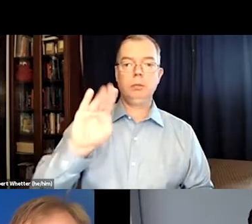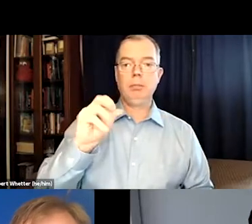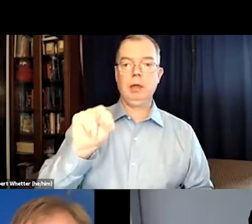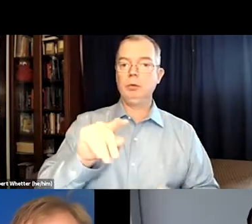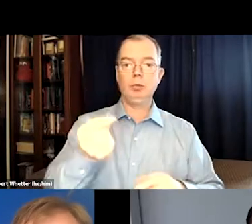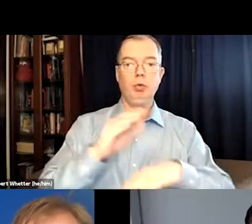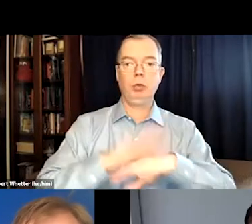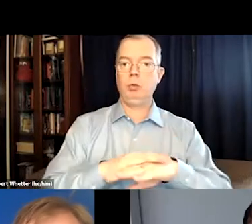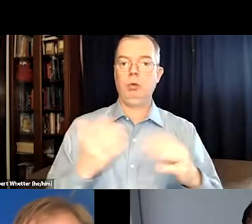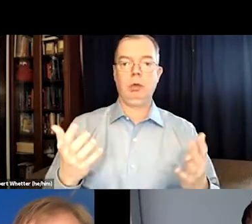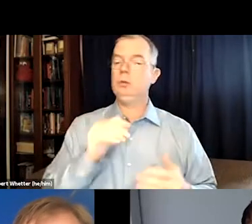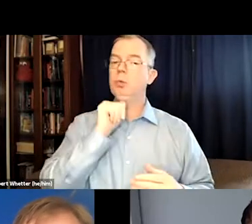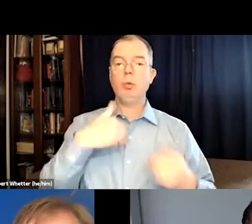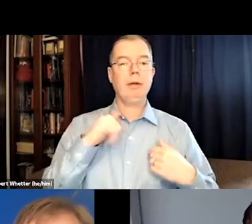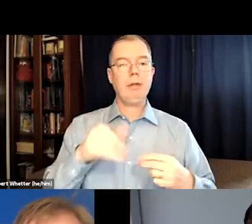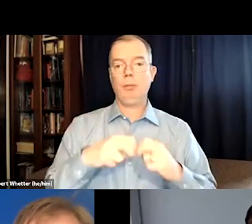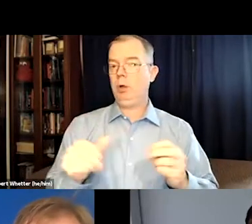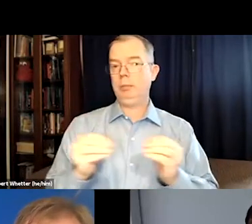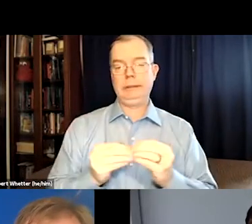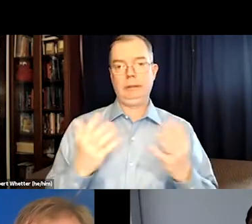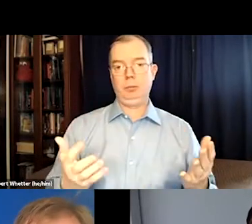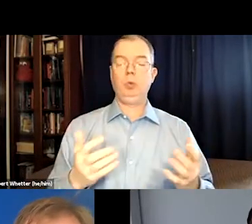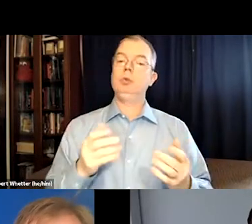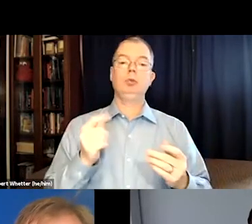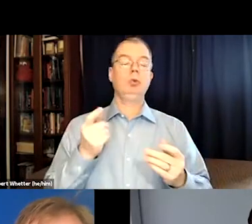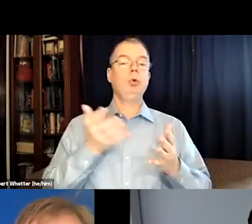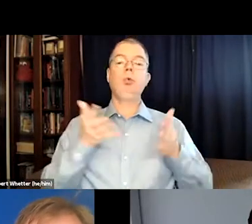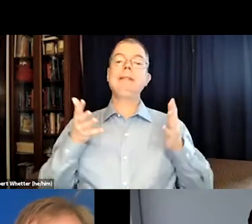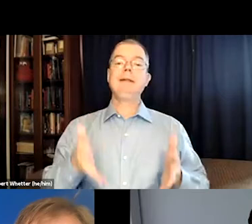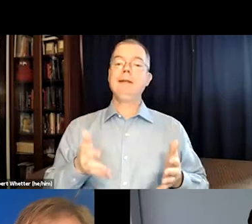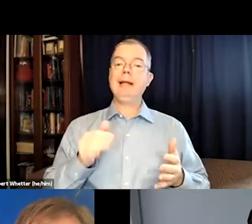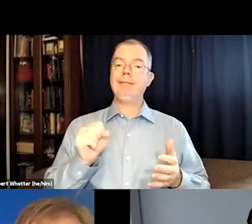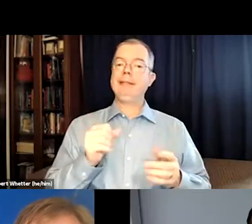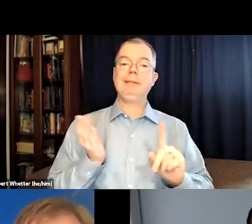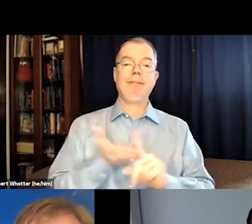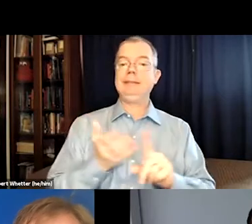So digital cinema is just a hit of a button to turn it on. And we don't have that problem anymore.